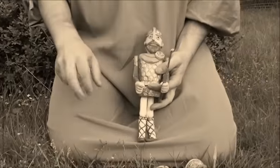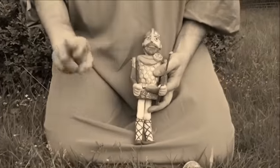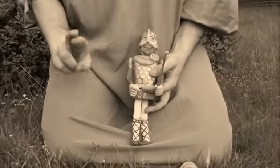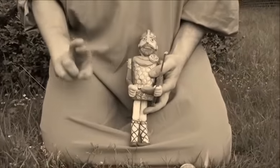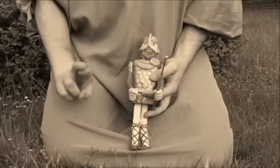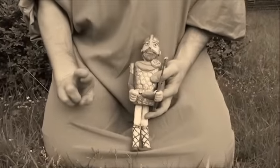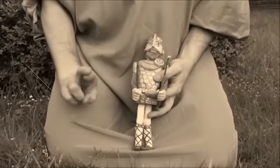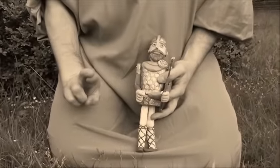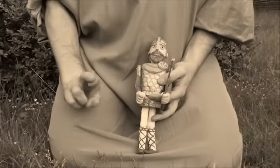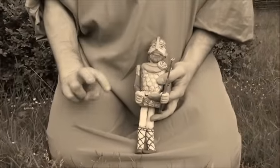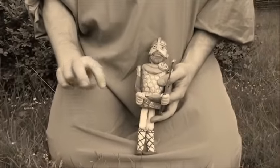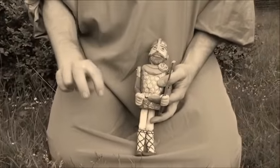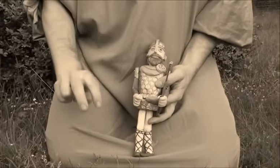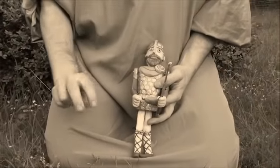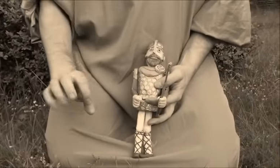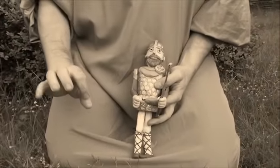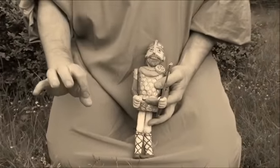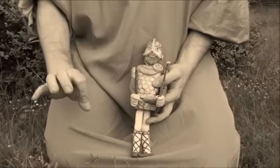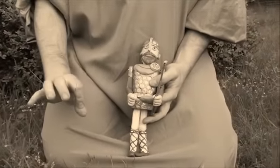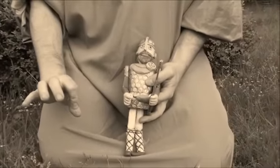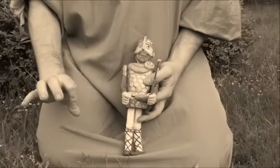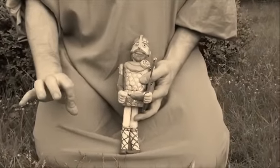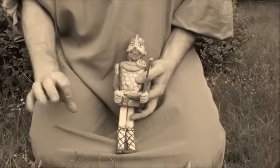The third brother, Rus,